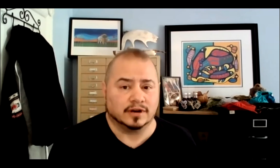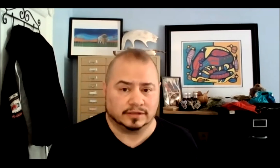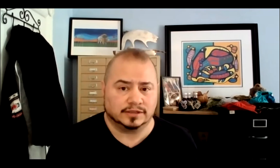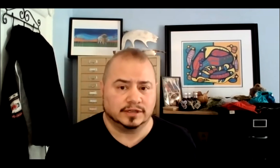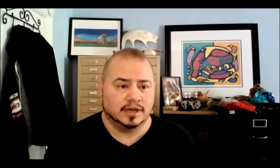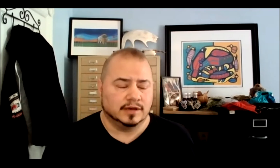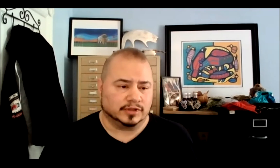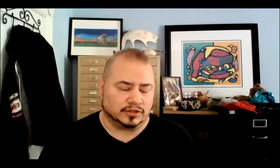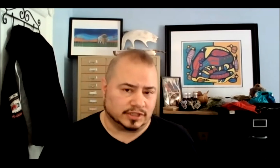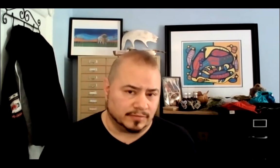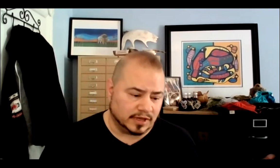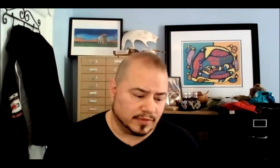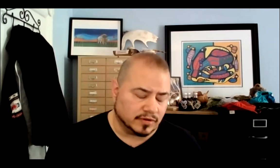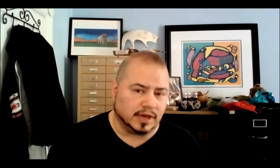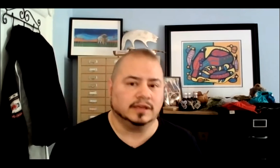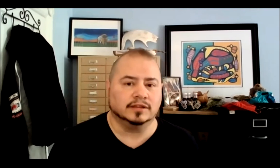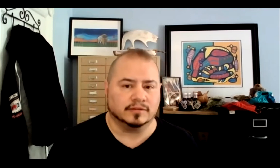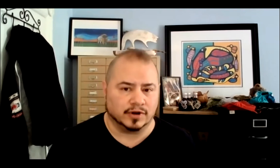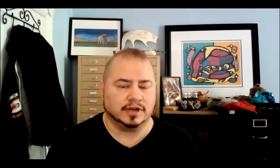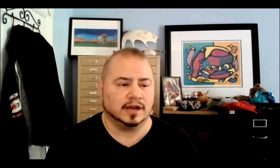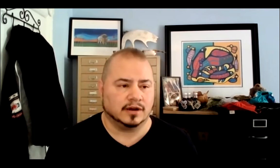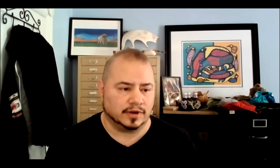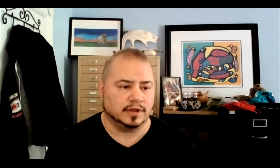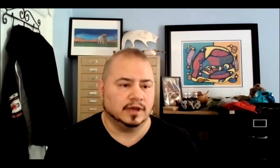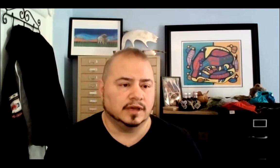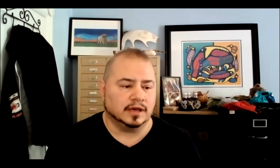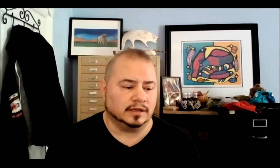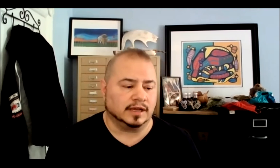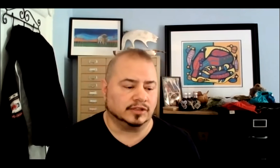gardens, but there's something about getting in them right now, and getting to